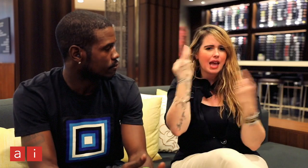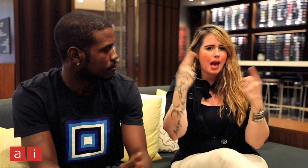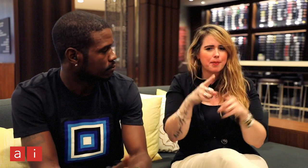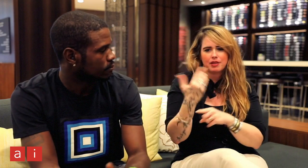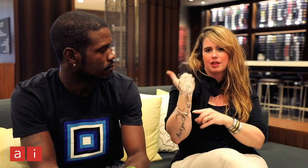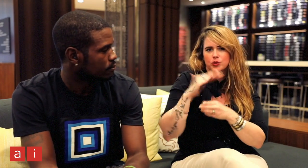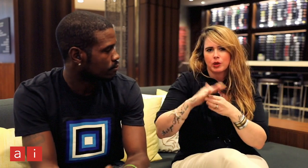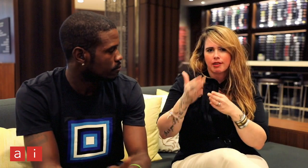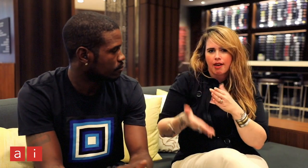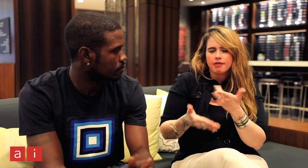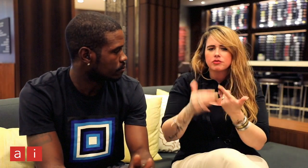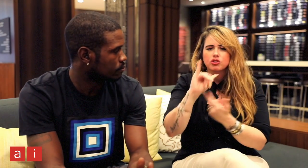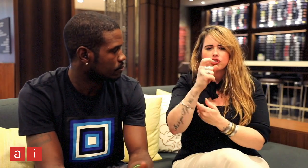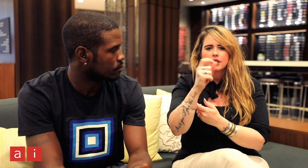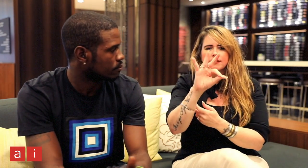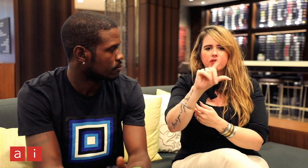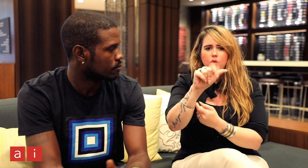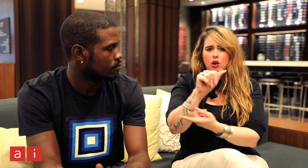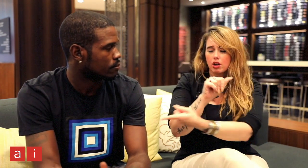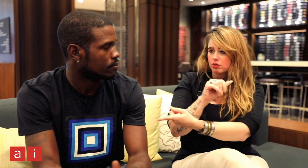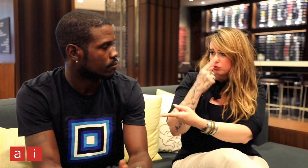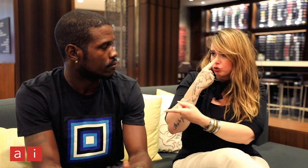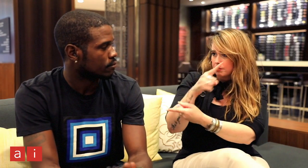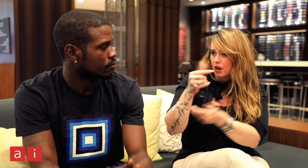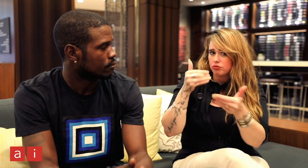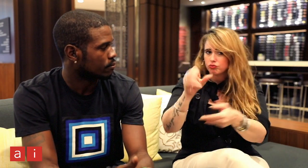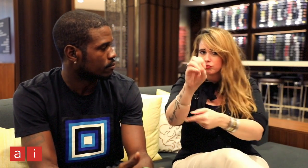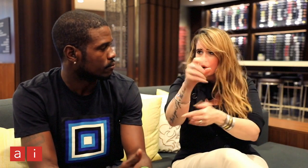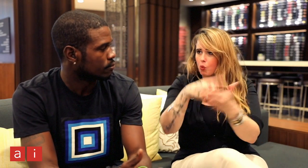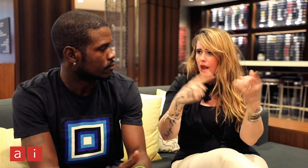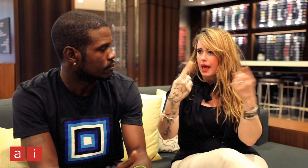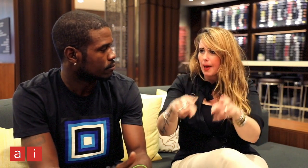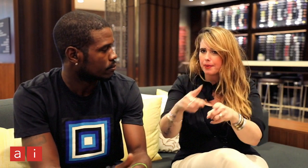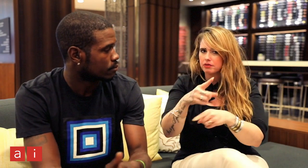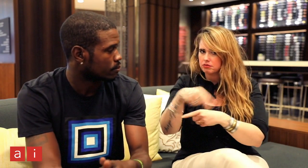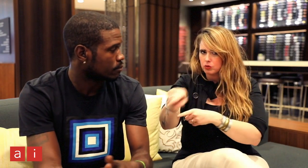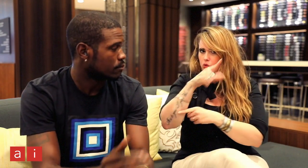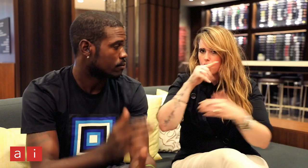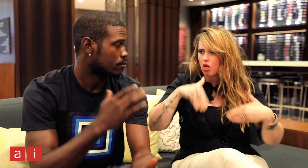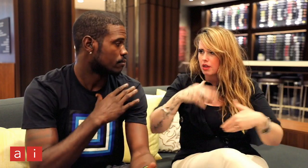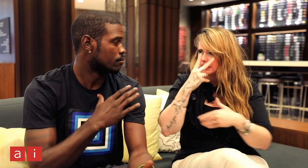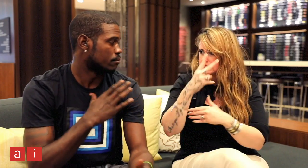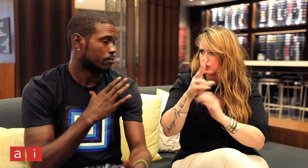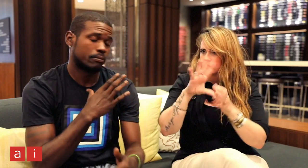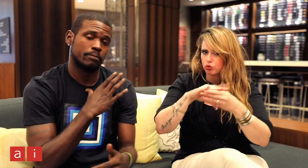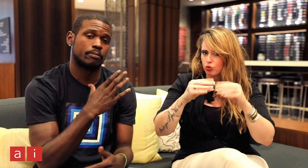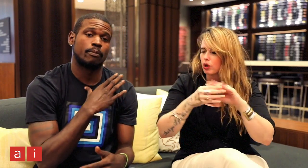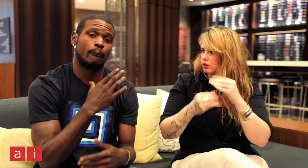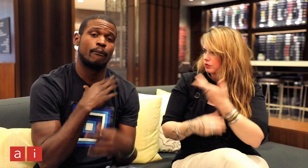that just happened this past weekend in Jacksonville, Florida. Do you mind sharing what happened with everyone for those who haven't heard the story?